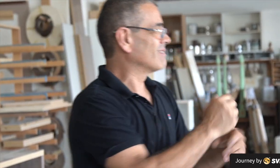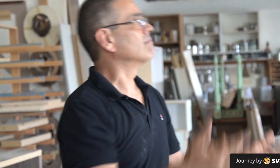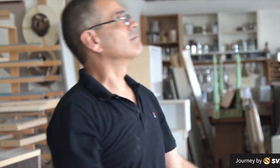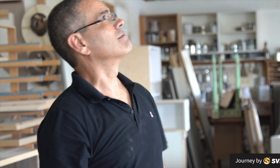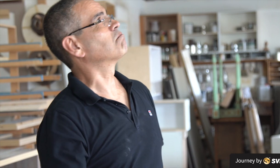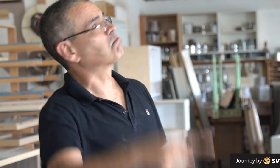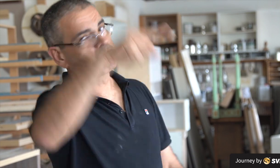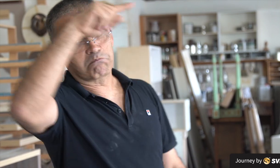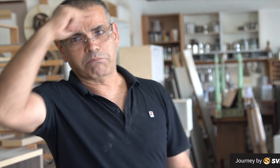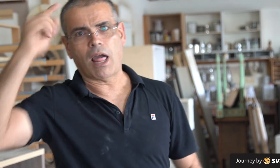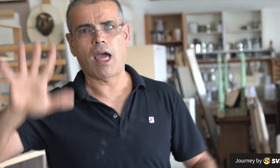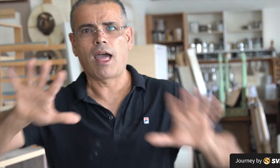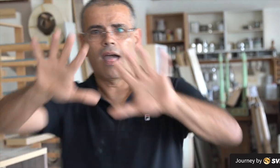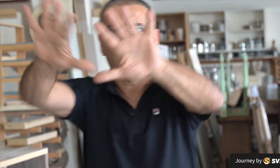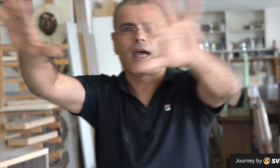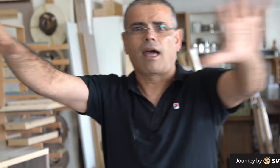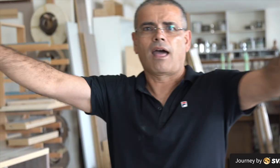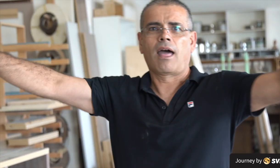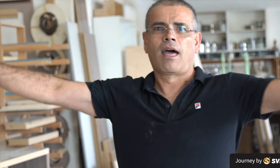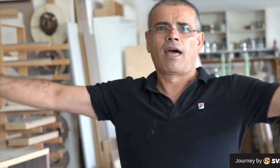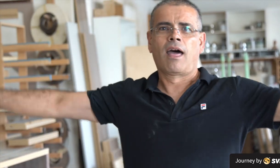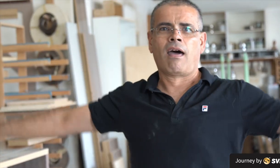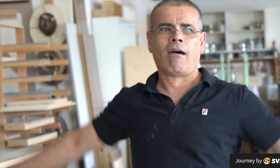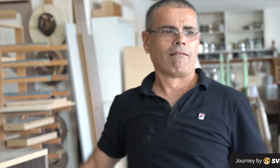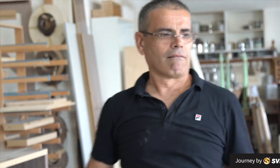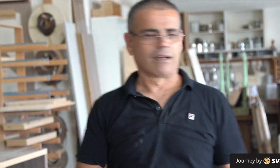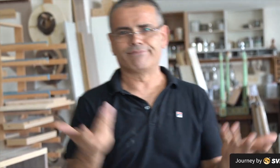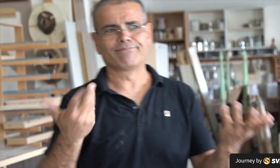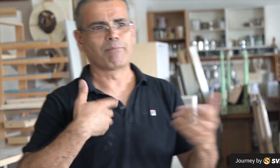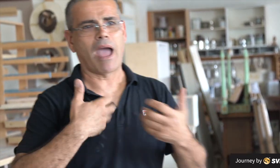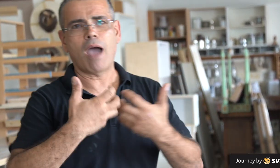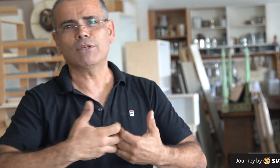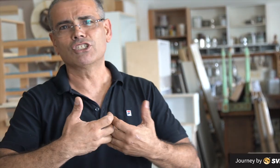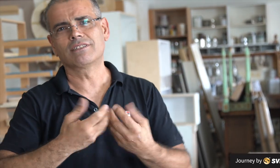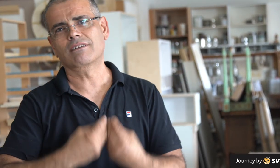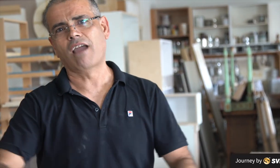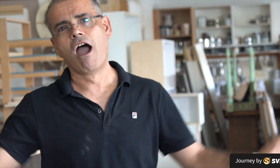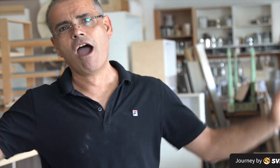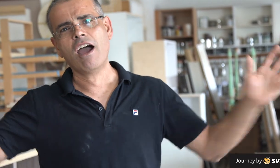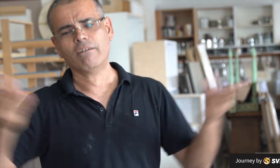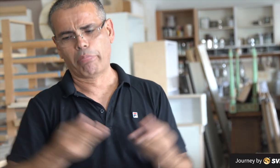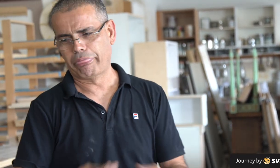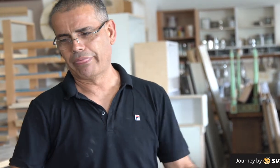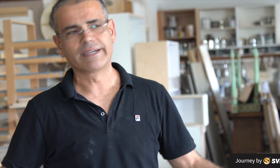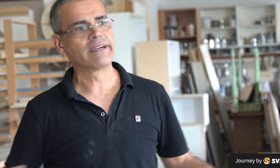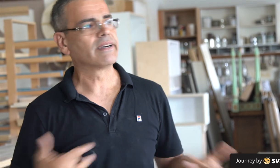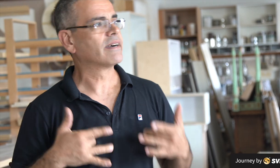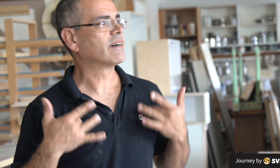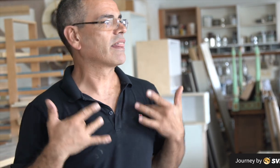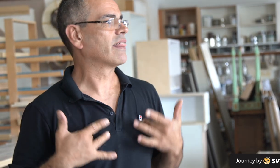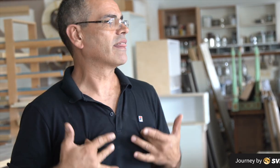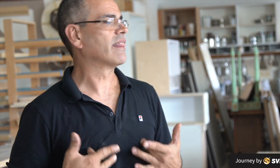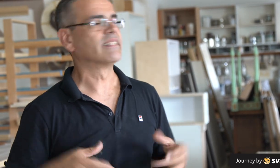When I arrived, I saw black ruins all over. My machines were gone.